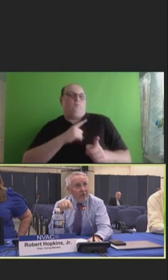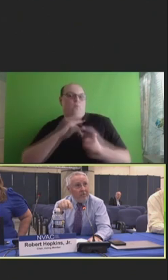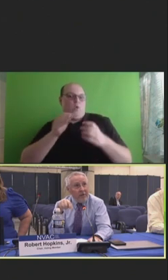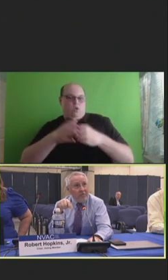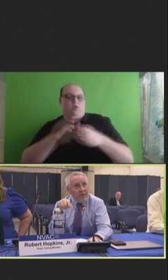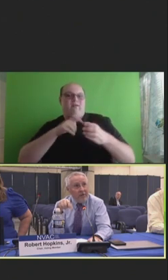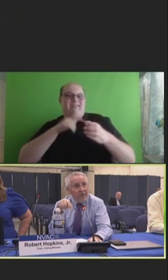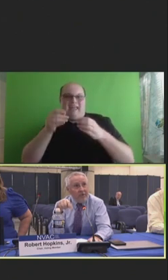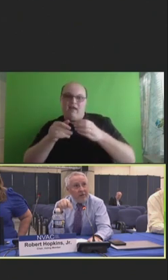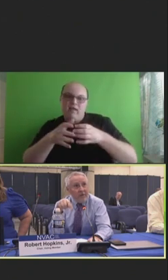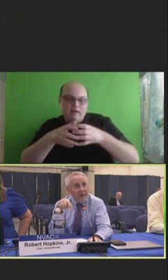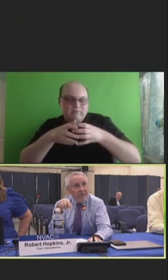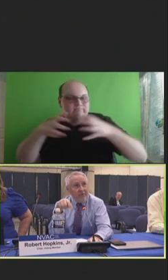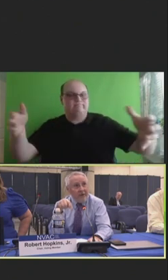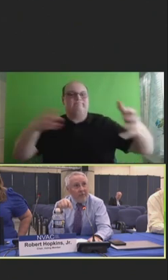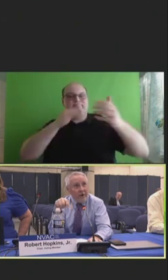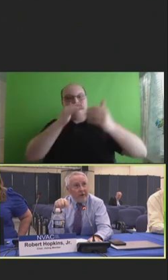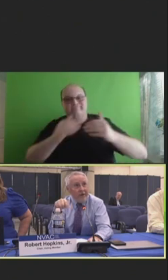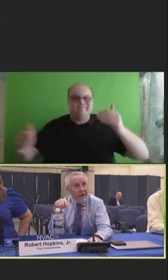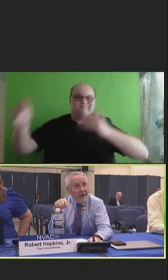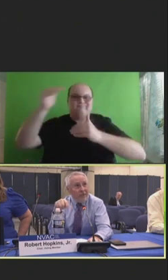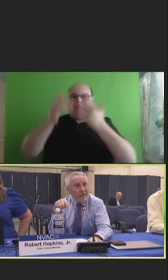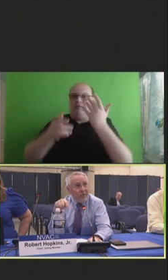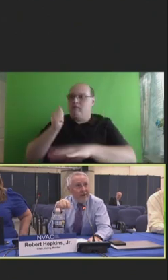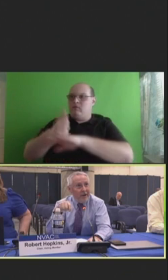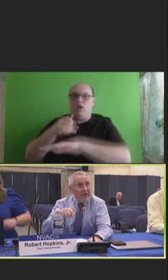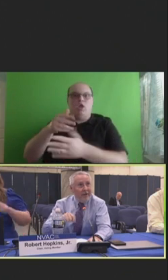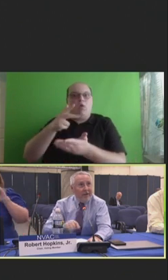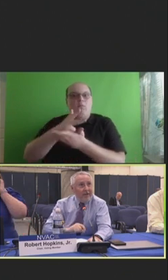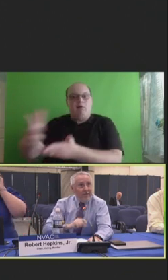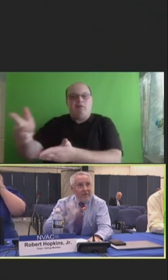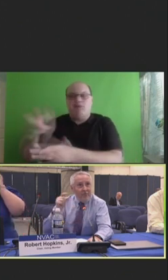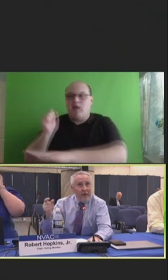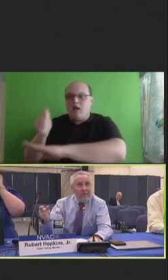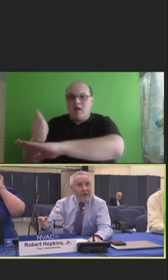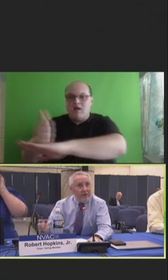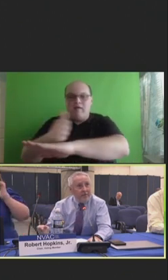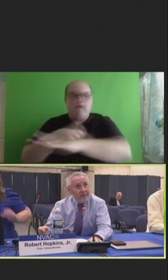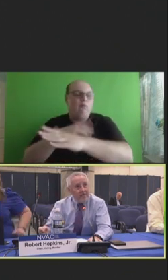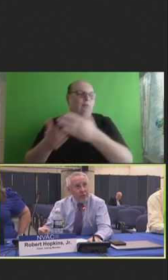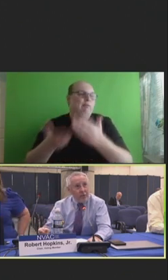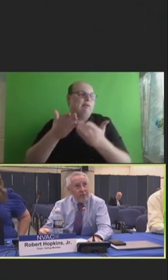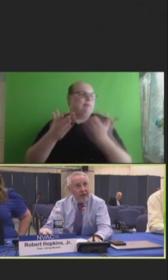things potentially being placed in a parking lot or a -- this may need to be further fleshed